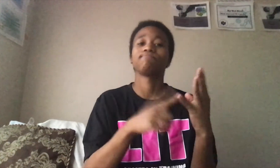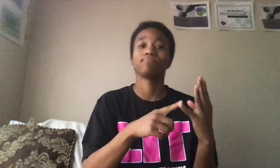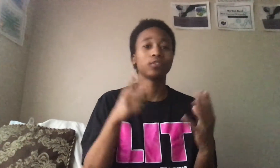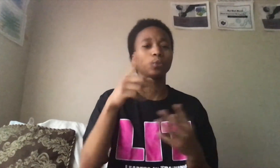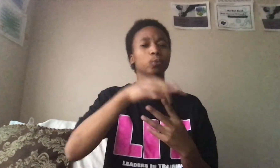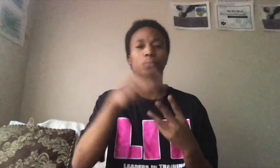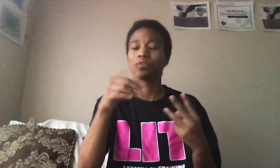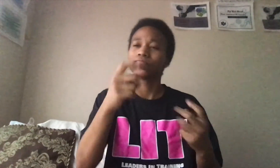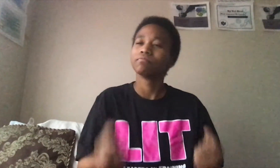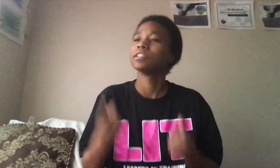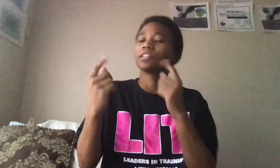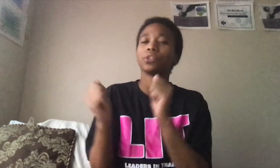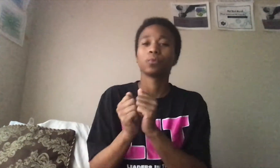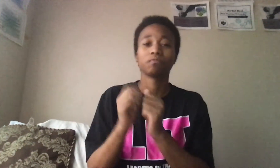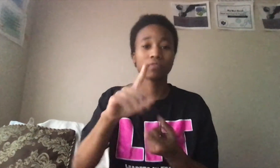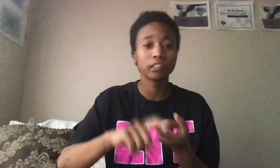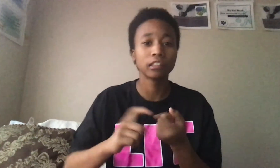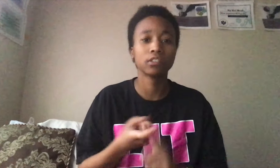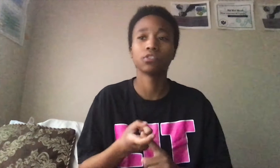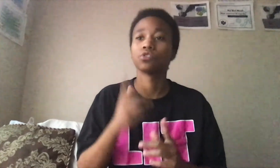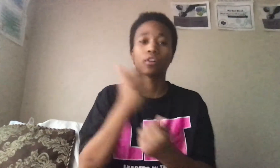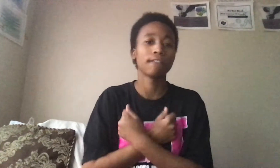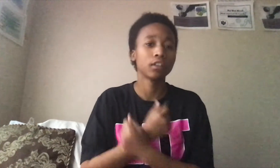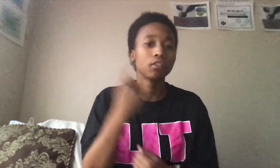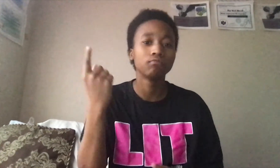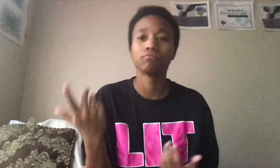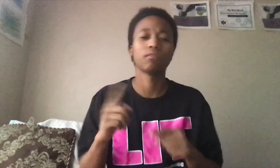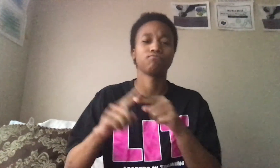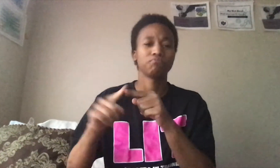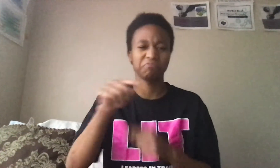4. Choose who you spend time with your friends or loves one etc.